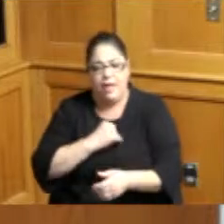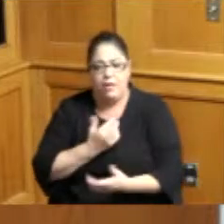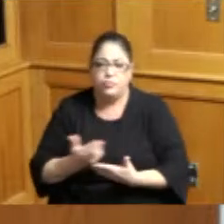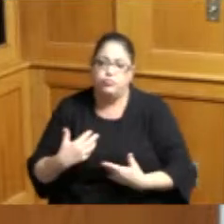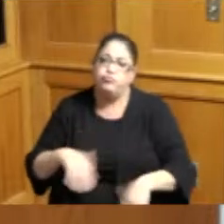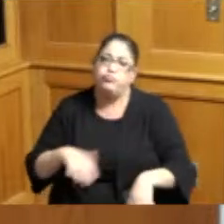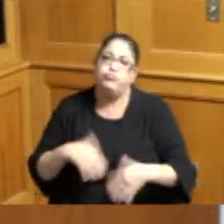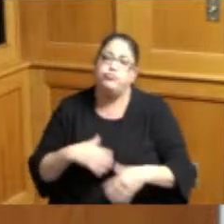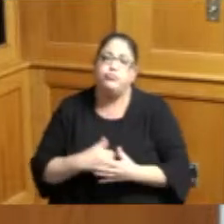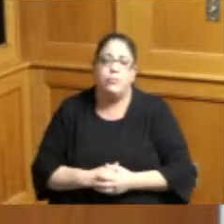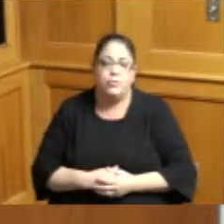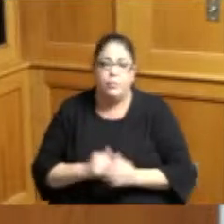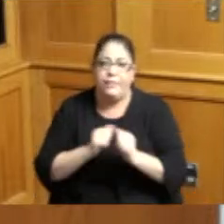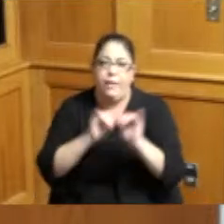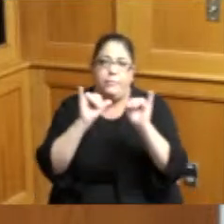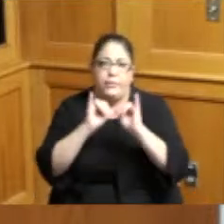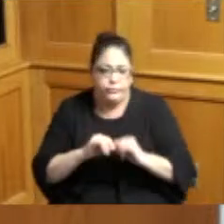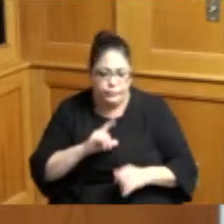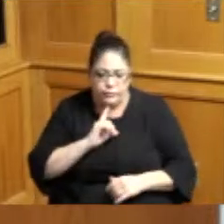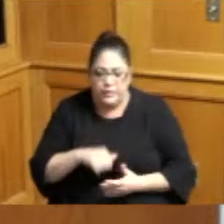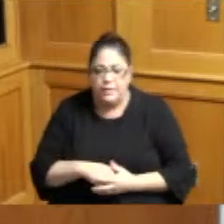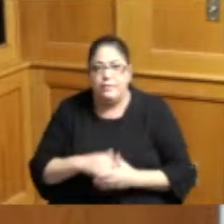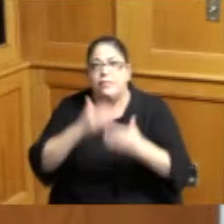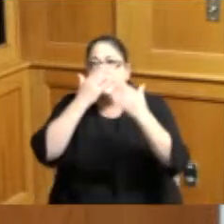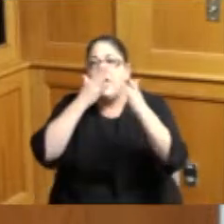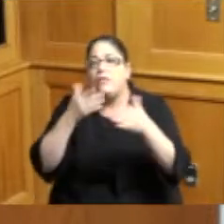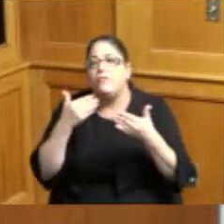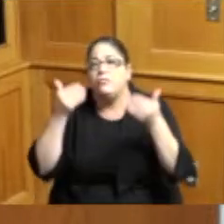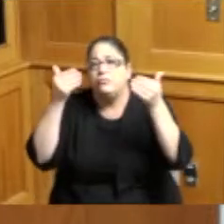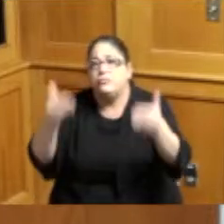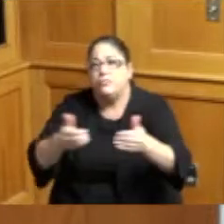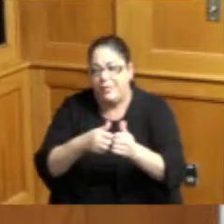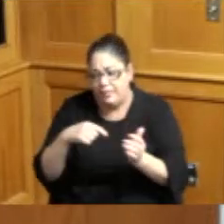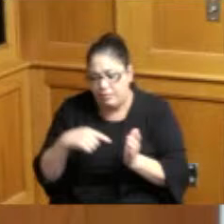you all for your guidance and moving forward with this program to be able to provide these supports